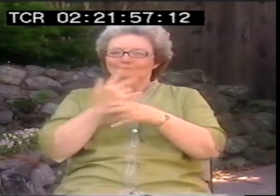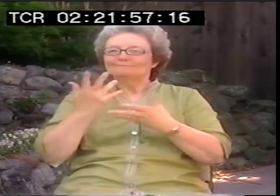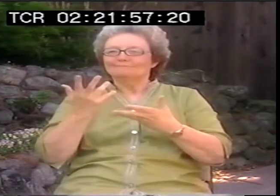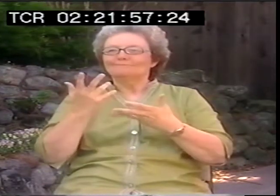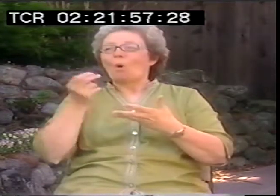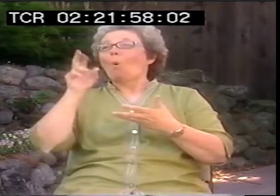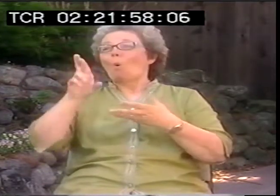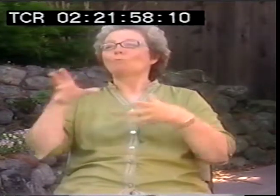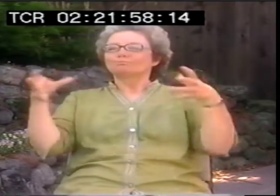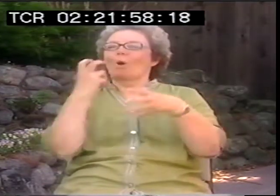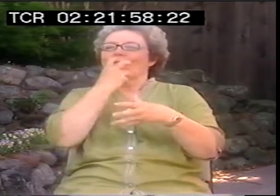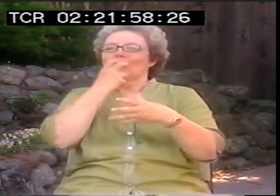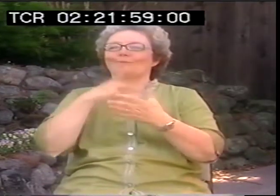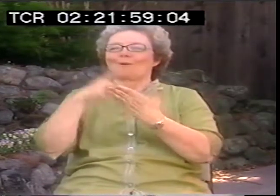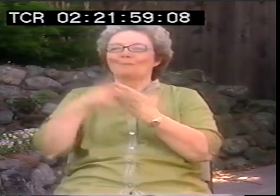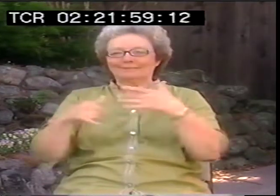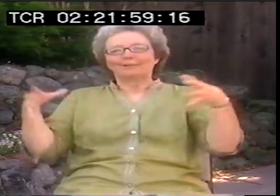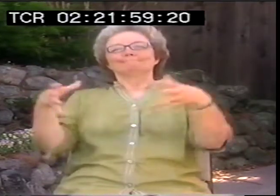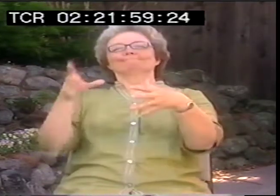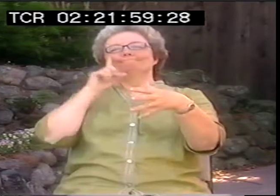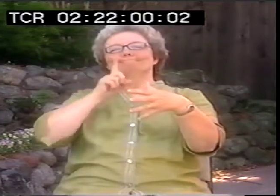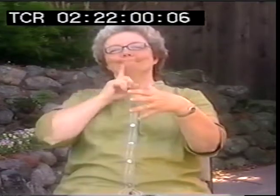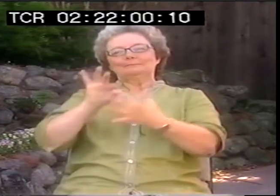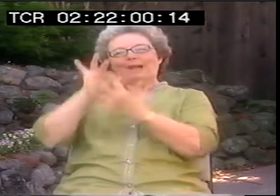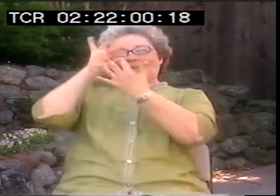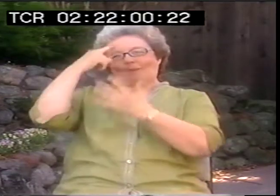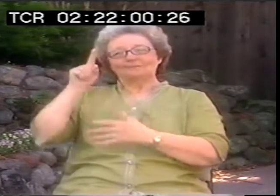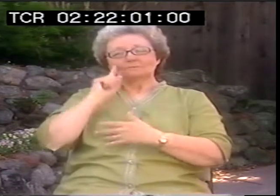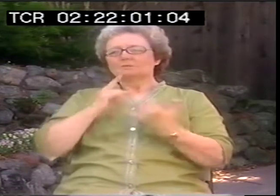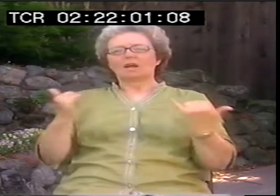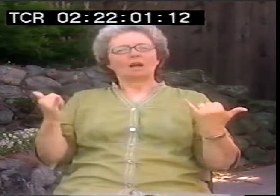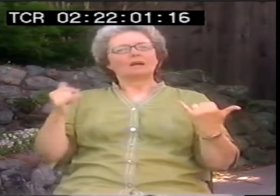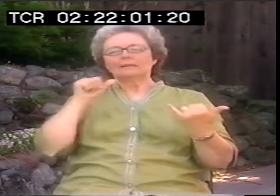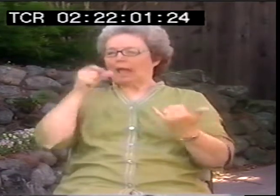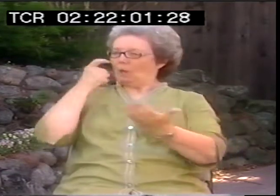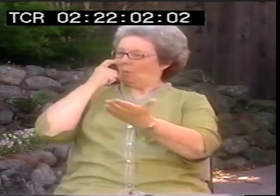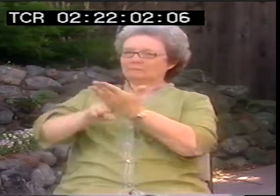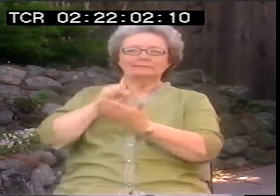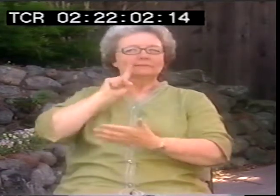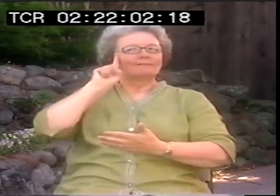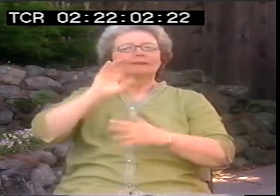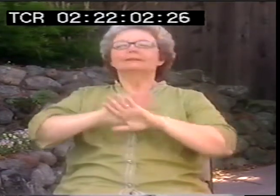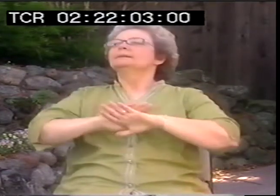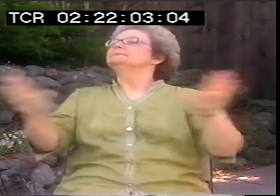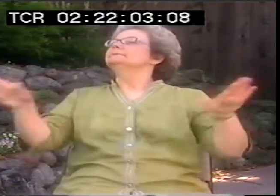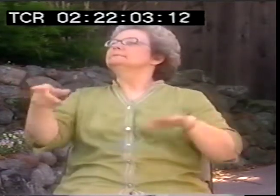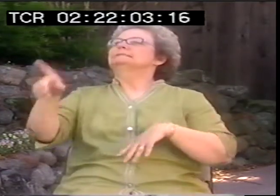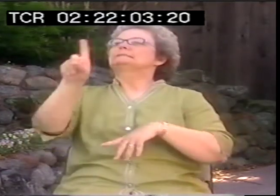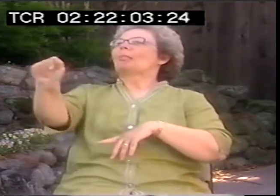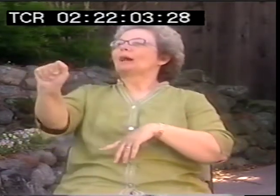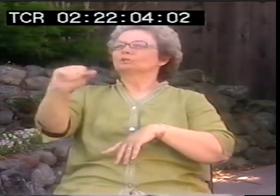And the schools for the deaf were a place where they could find each other. There are oral schools for the deaf as well.